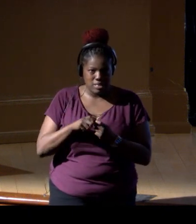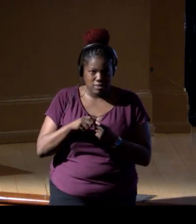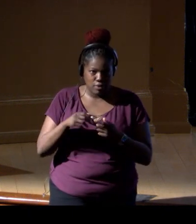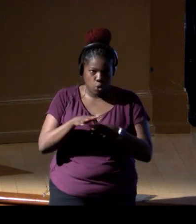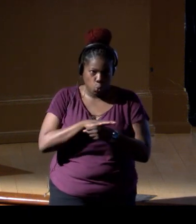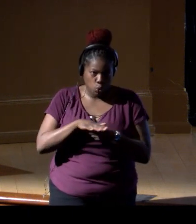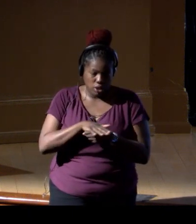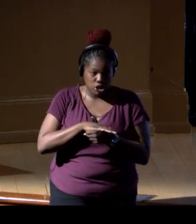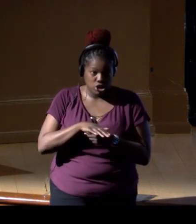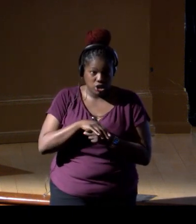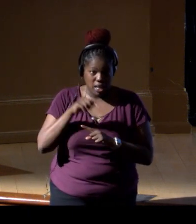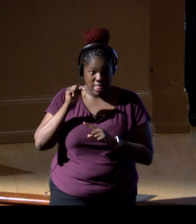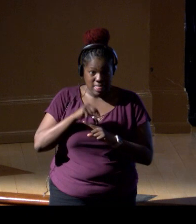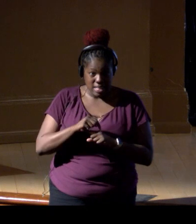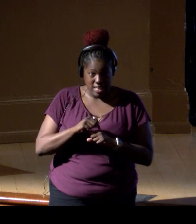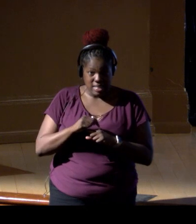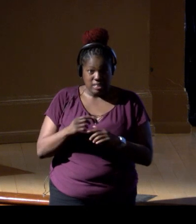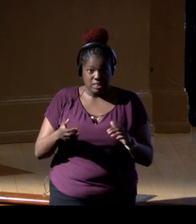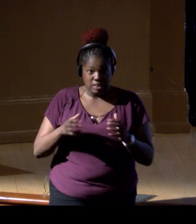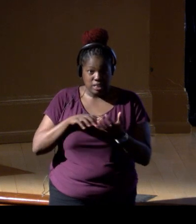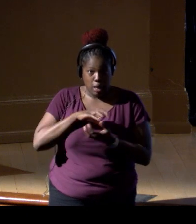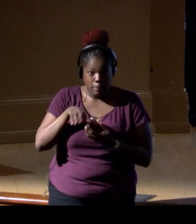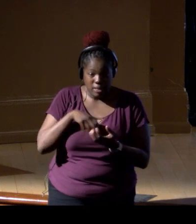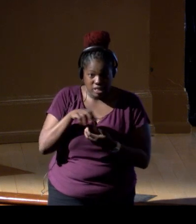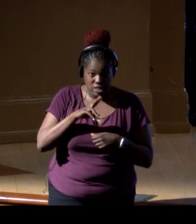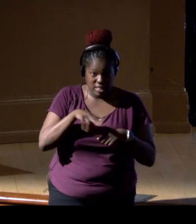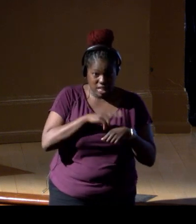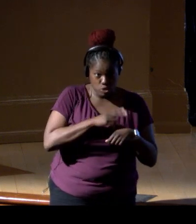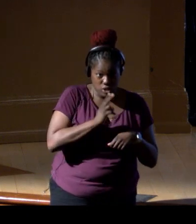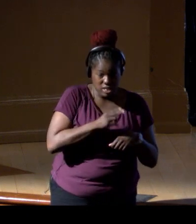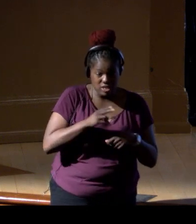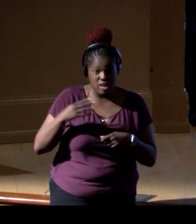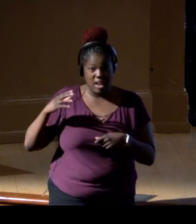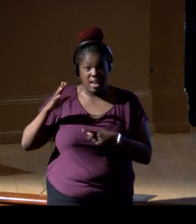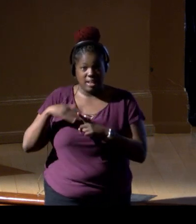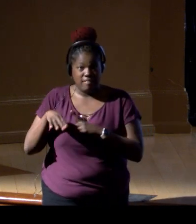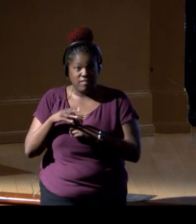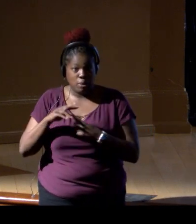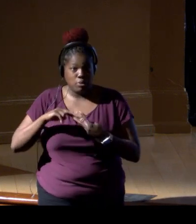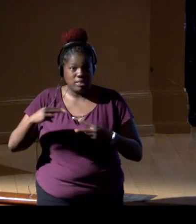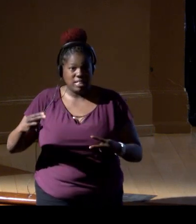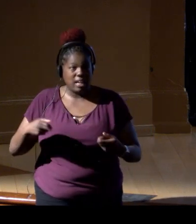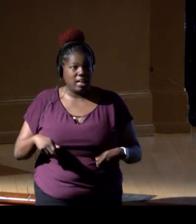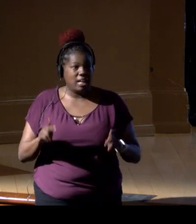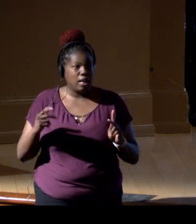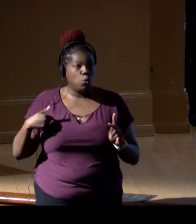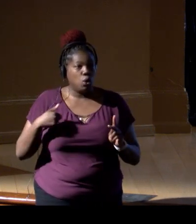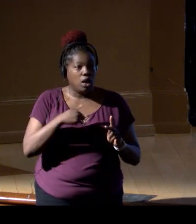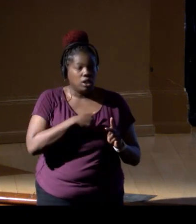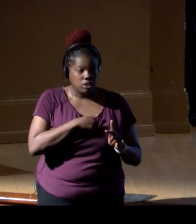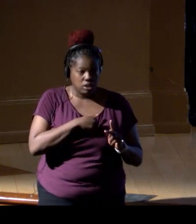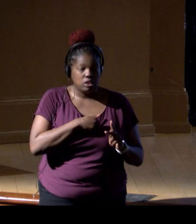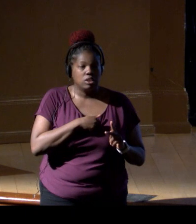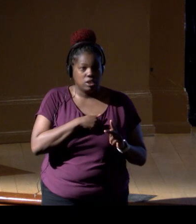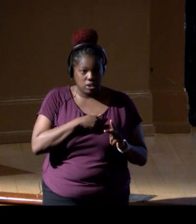Now, this combination of the natural history and environmental DNA now allows us to set recommendations.